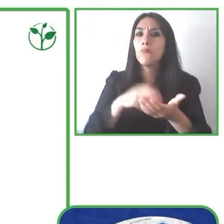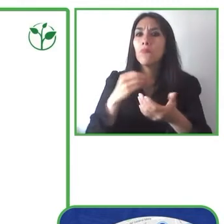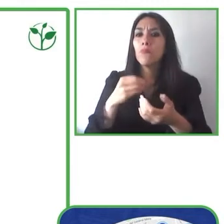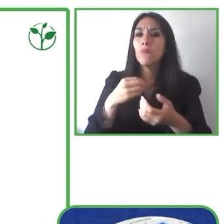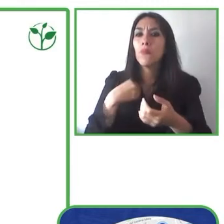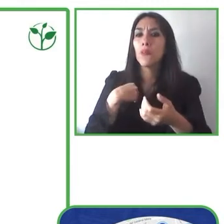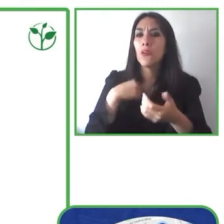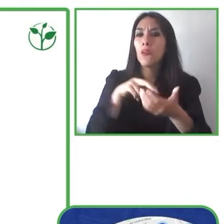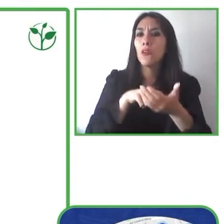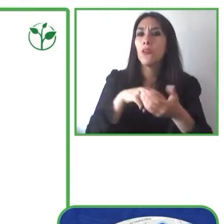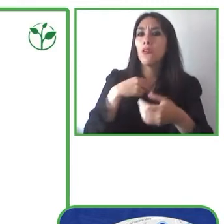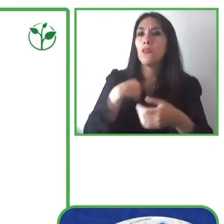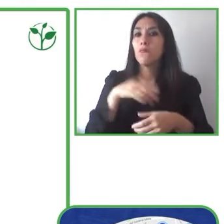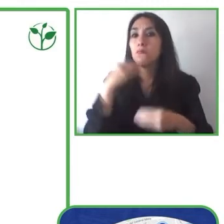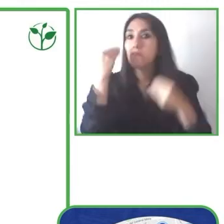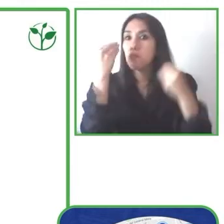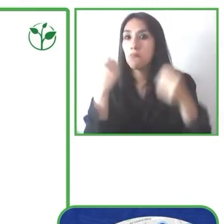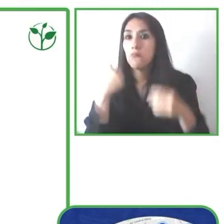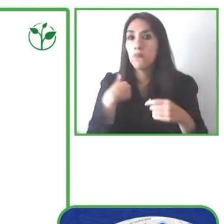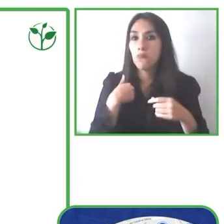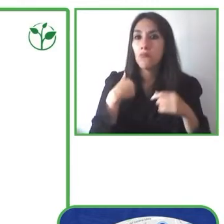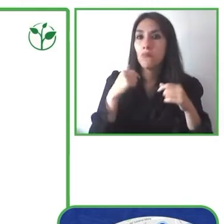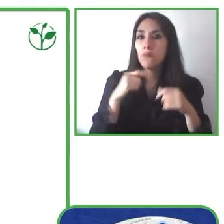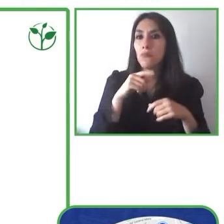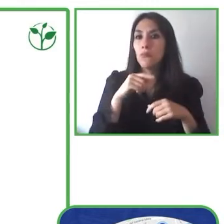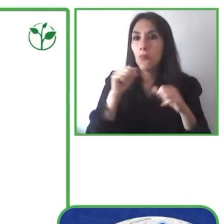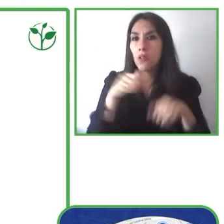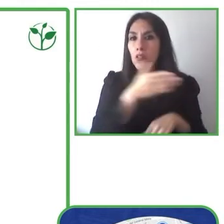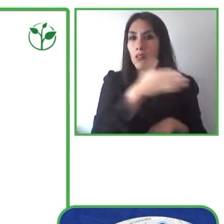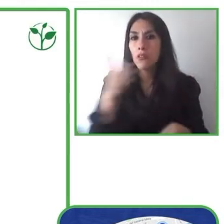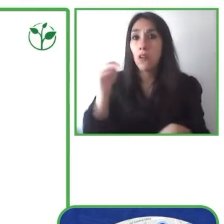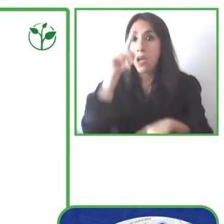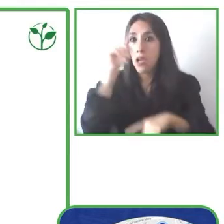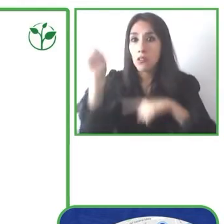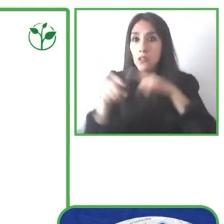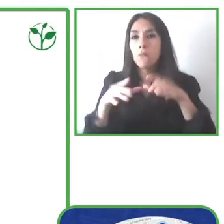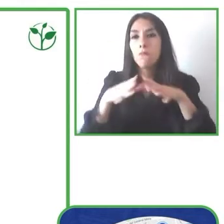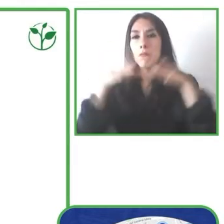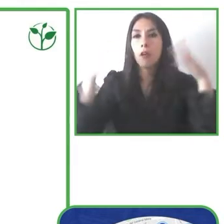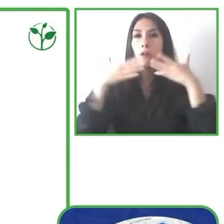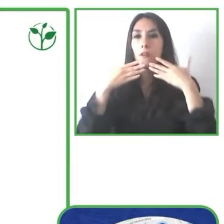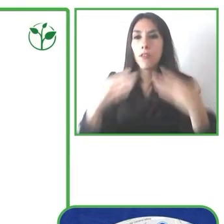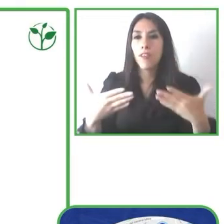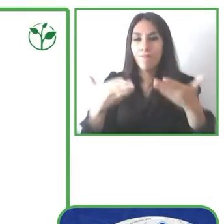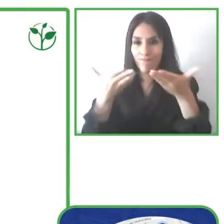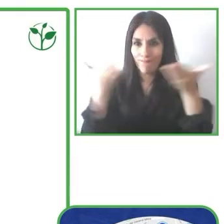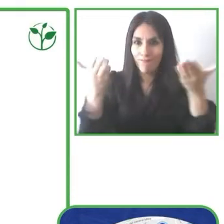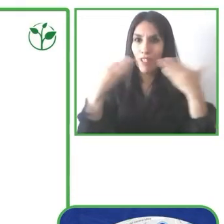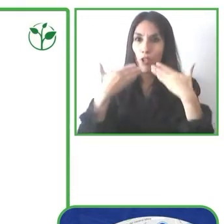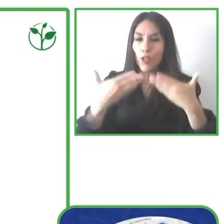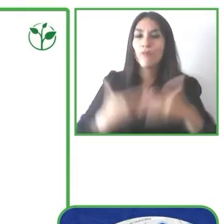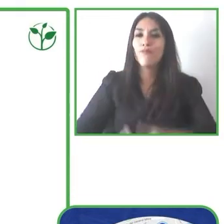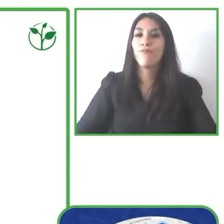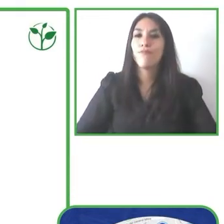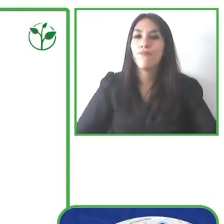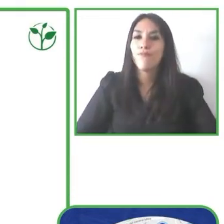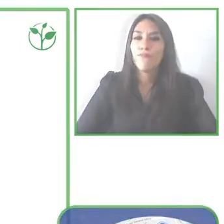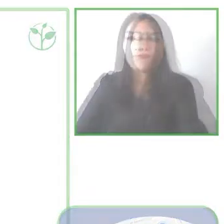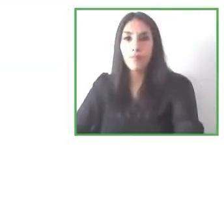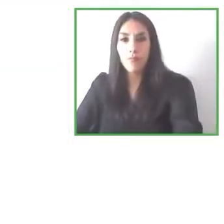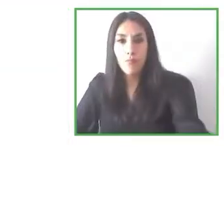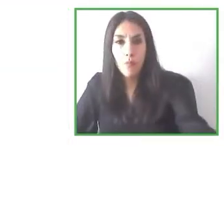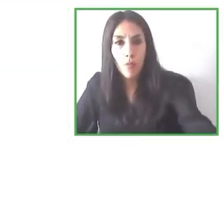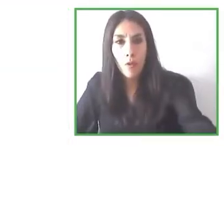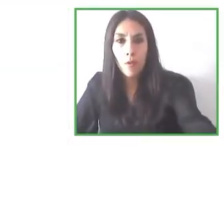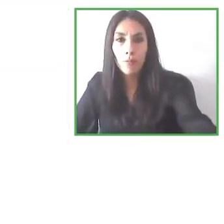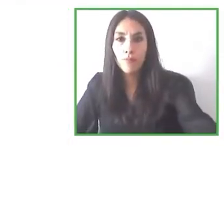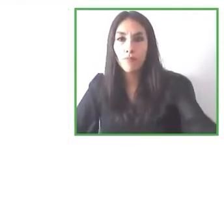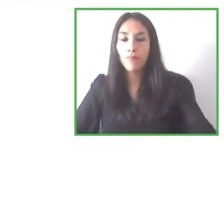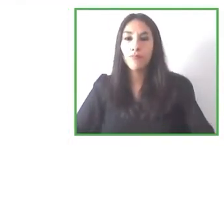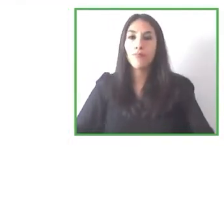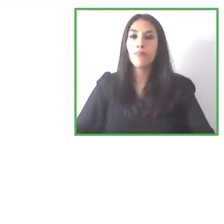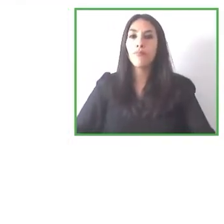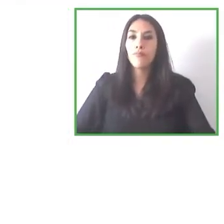like to learn anything more about the project. Thank you very much.